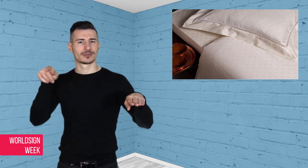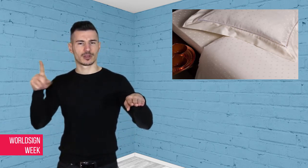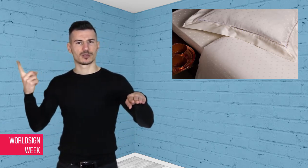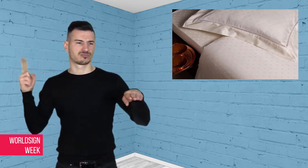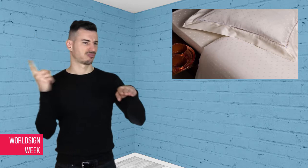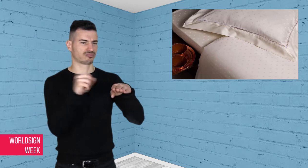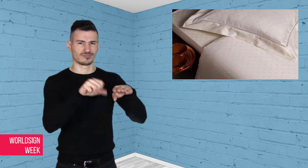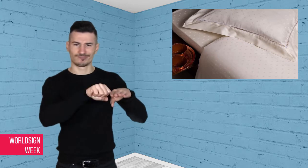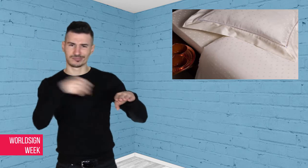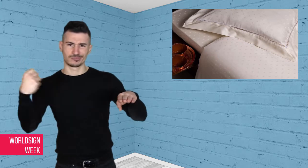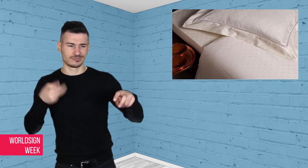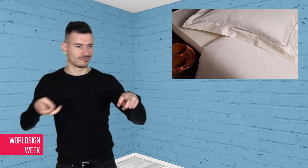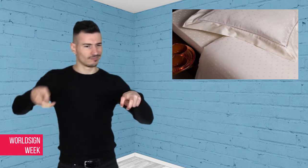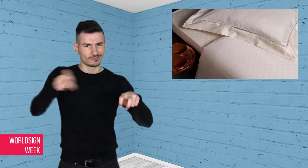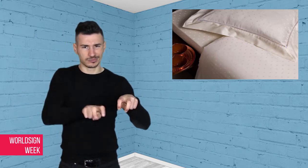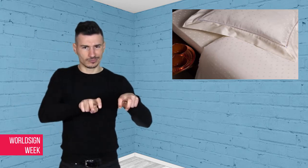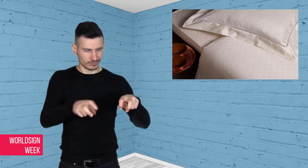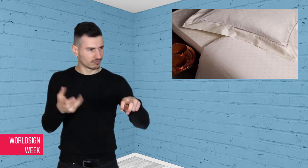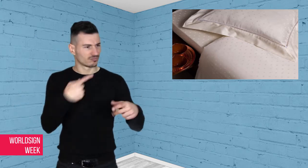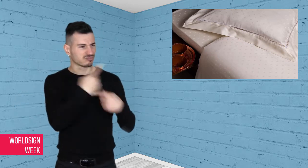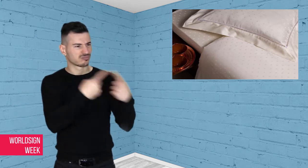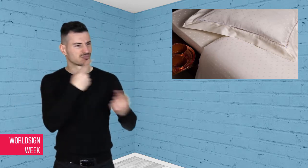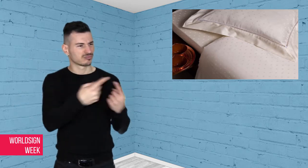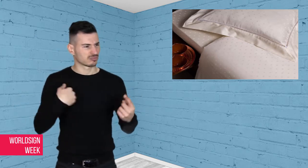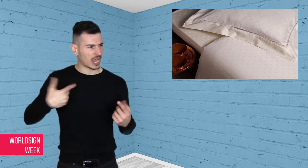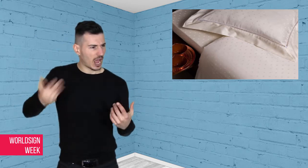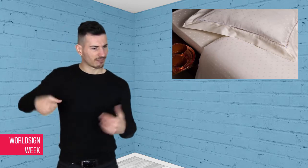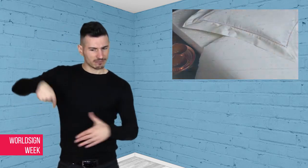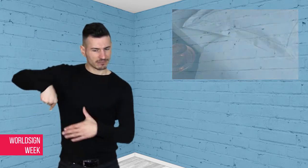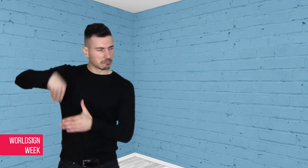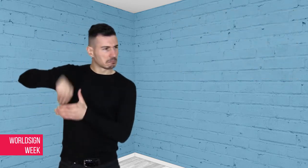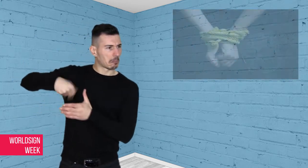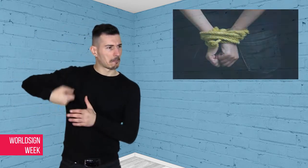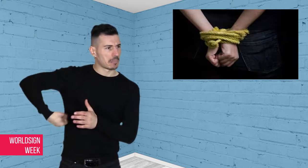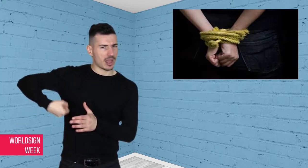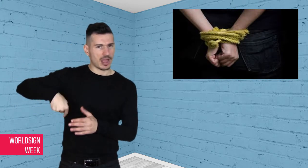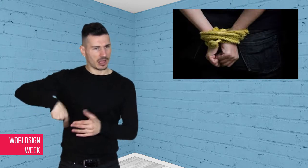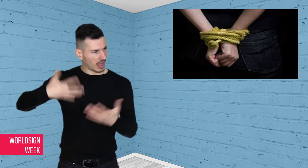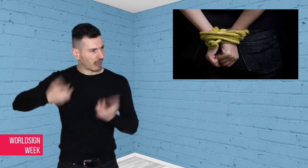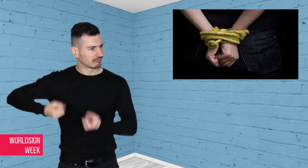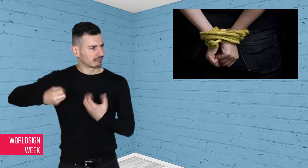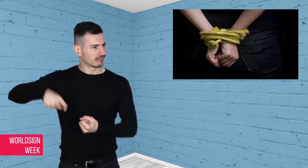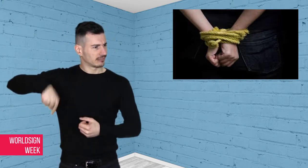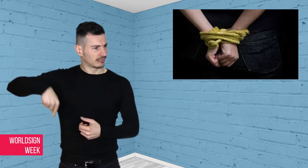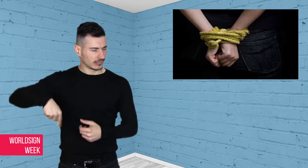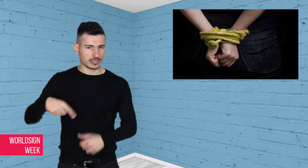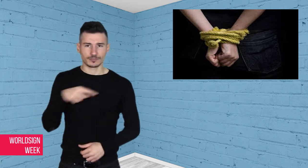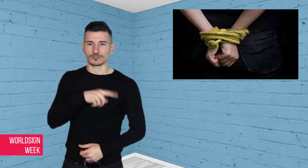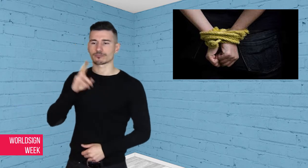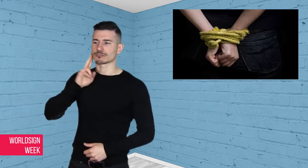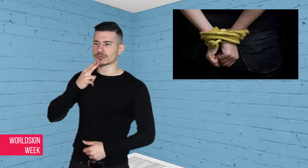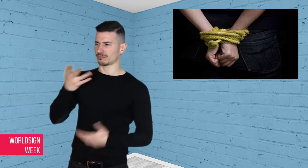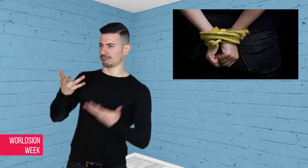car as he was leaving a local shelter. She pretended to have a weapon in her